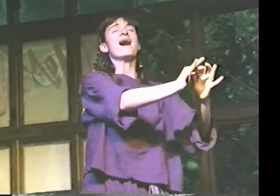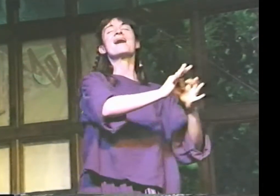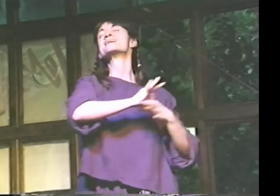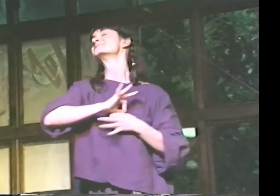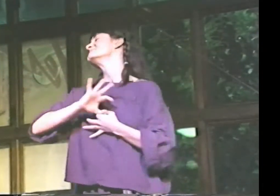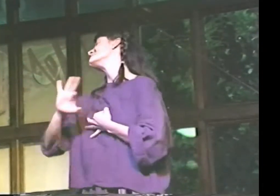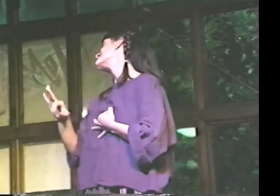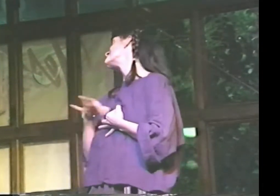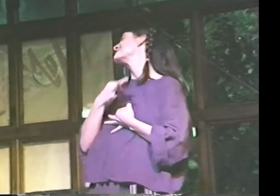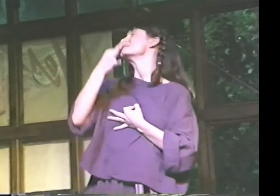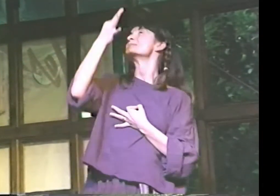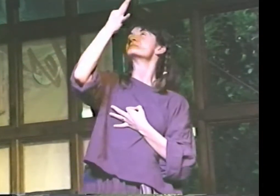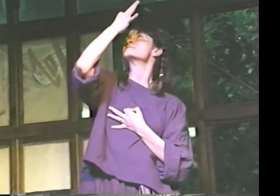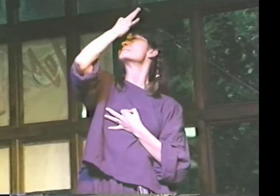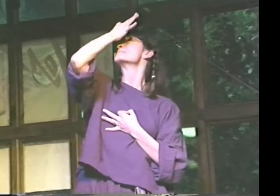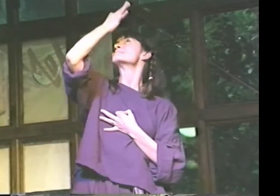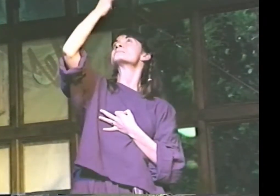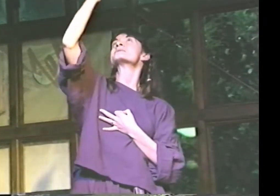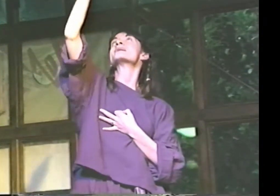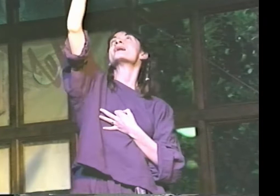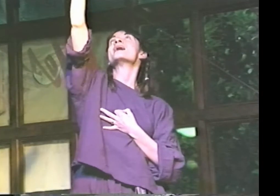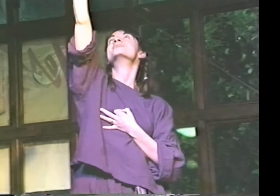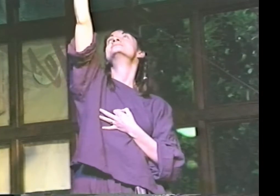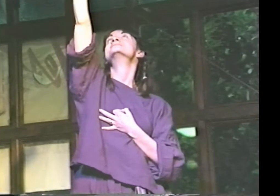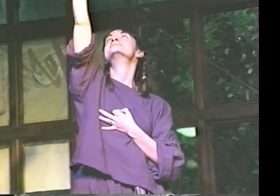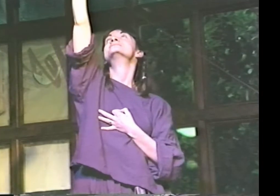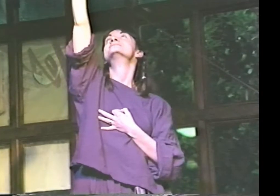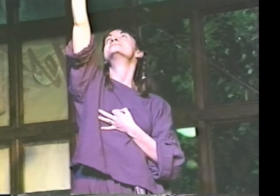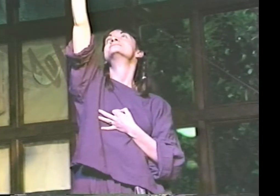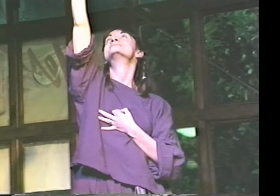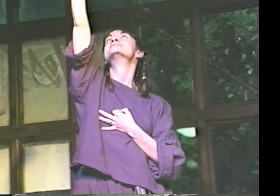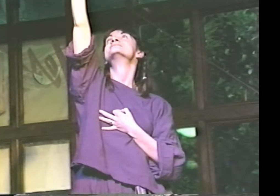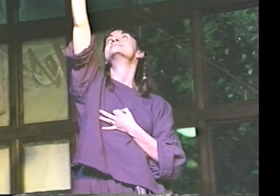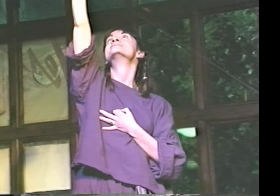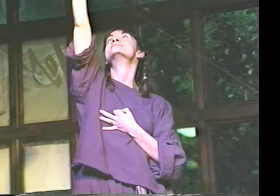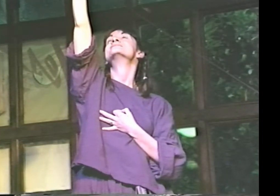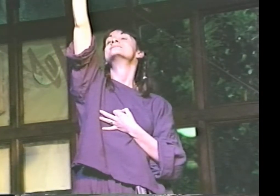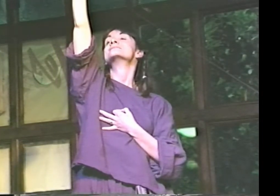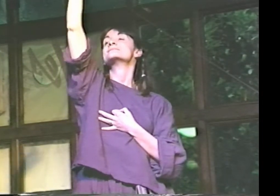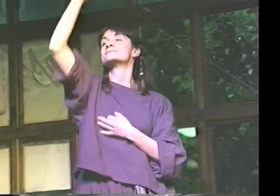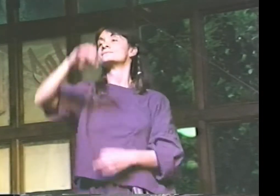UNWINDING SILVER CORDS TO RISE ABOVE BODIES AND MIND.